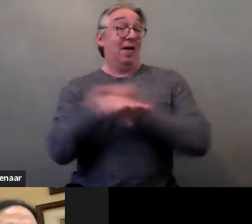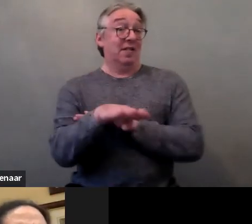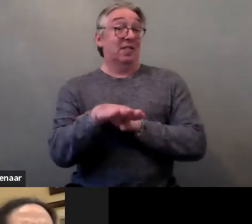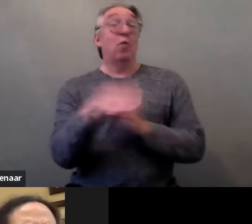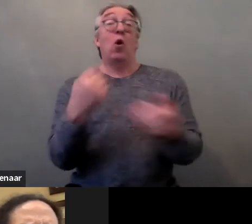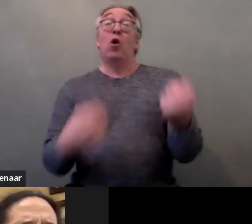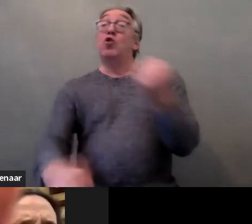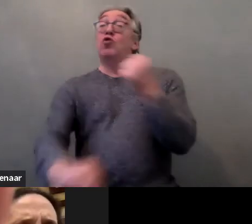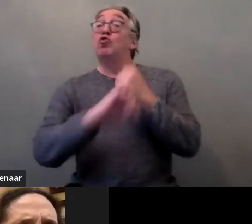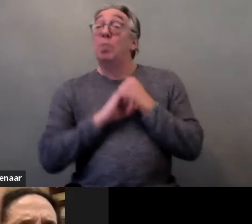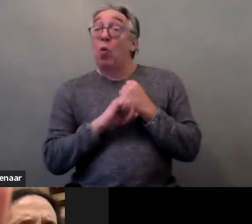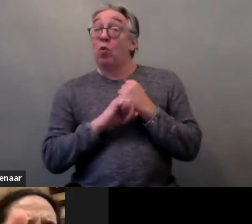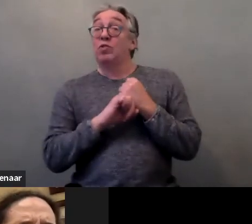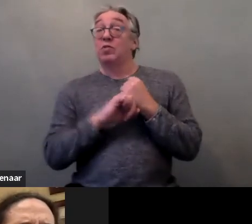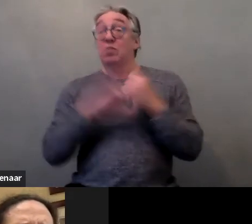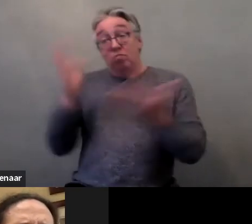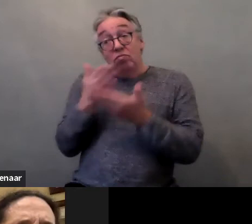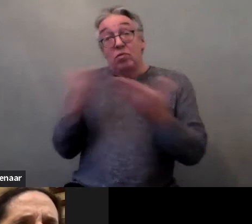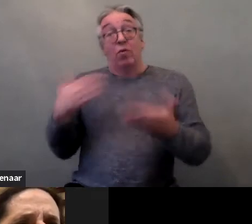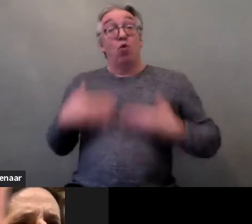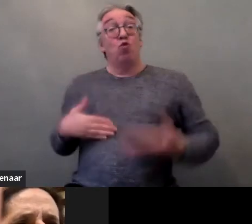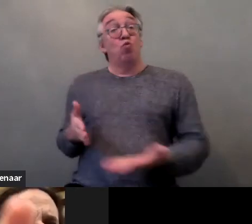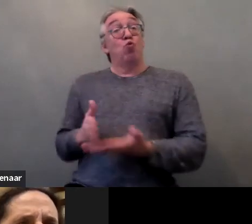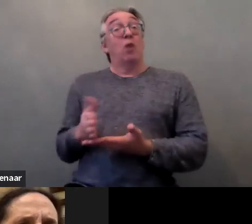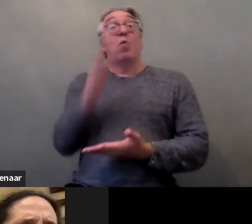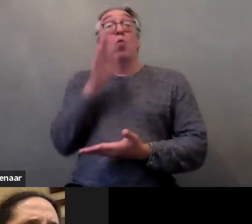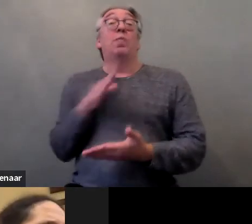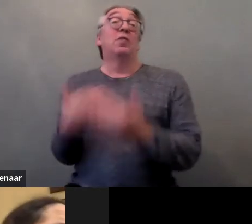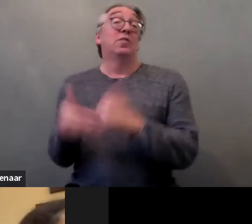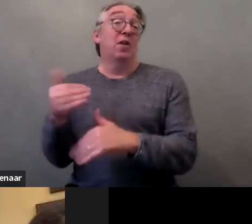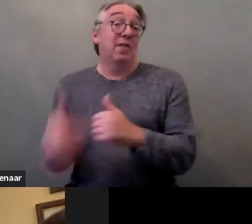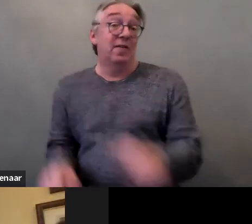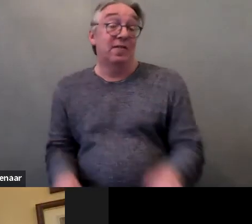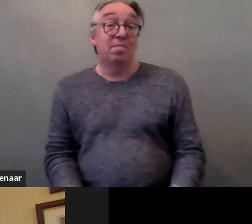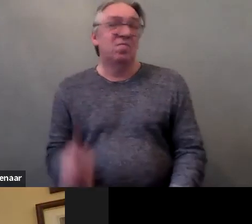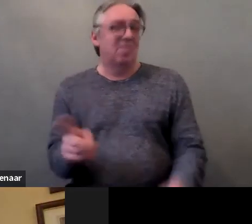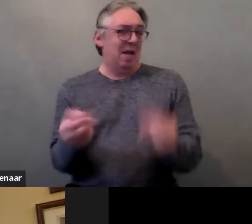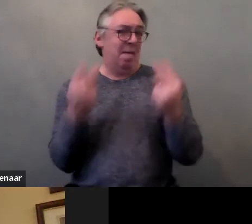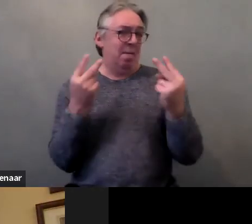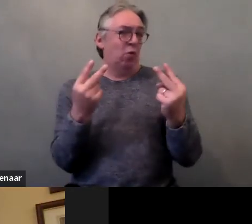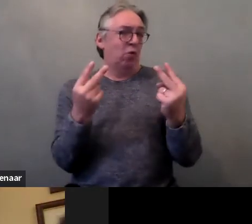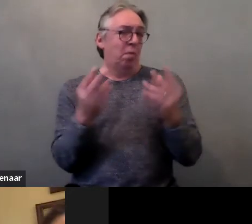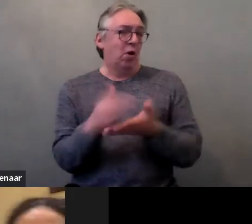sensitive to Human Rights needs of women with disabilities. It's an important aspect of the Convention.